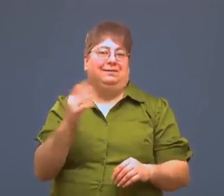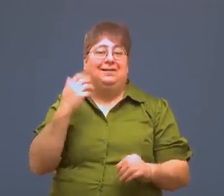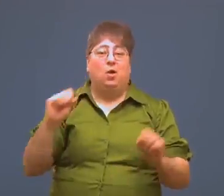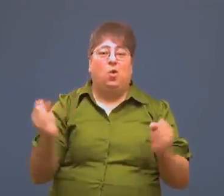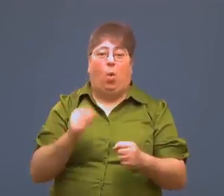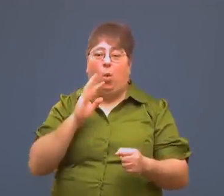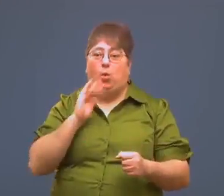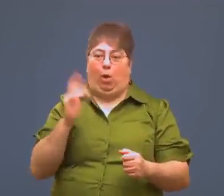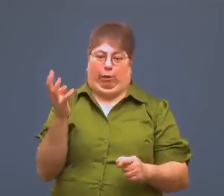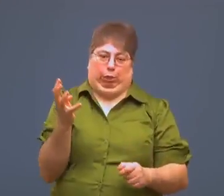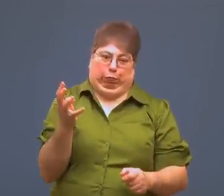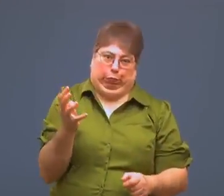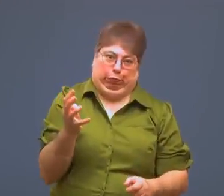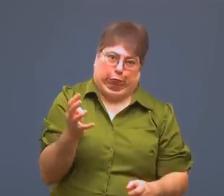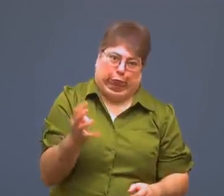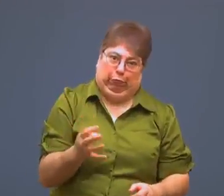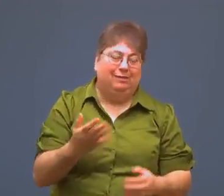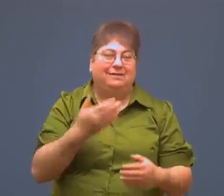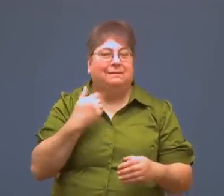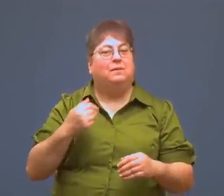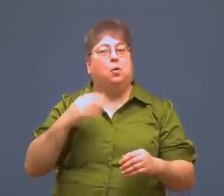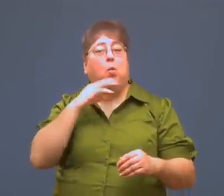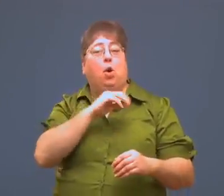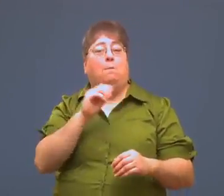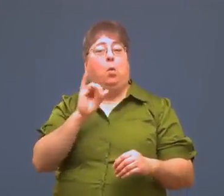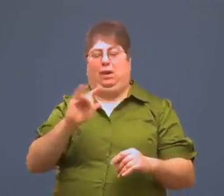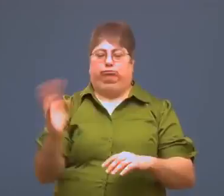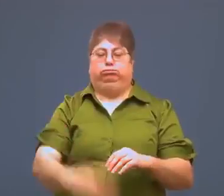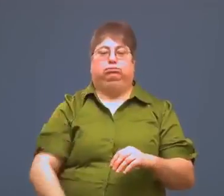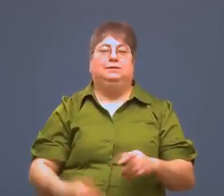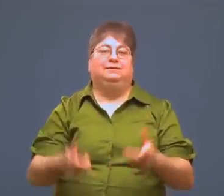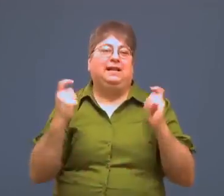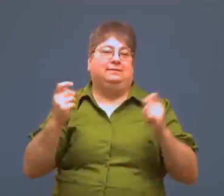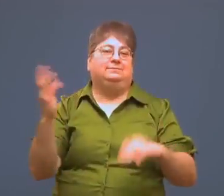Warm oil drains faster than cold oil.